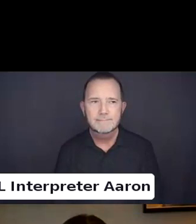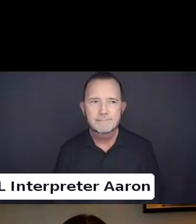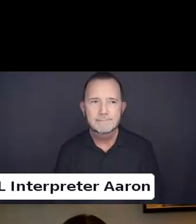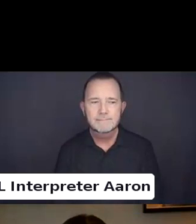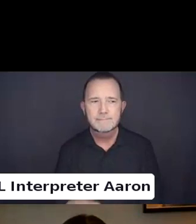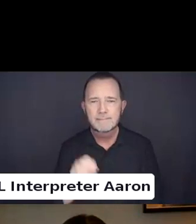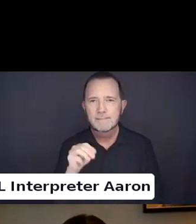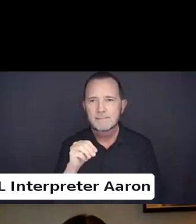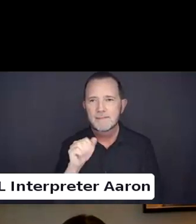This is Maddie.